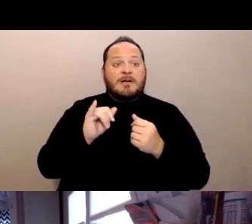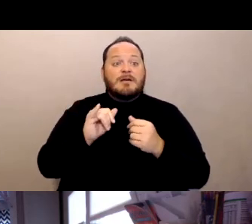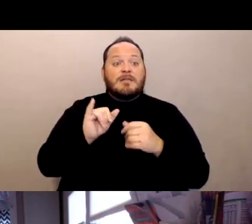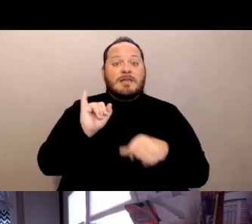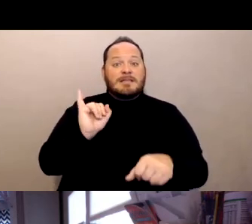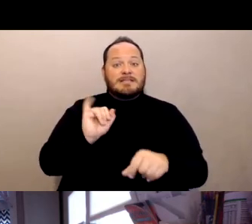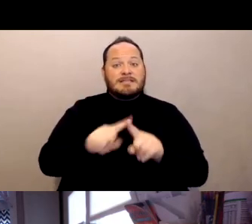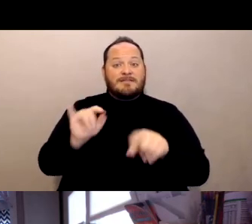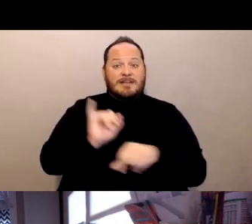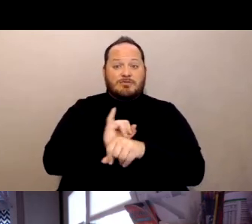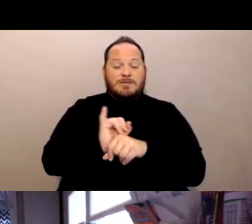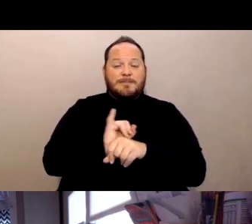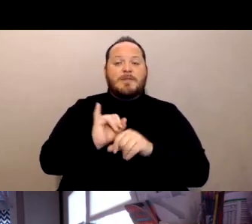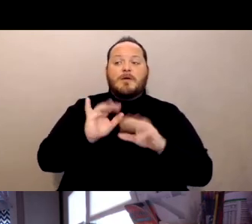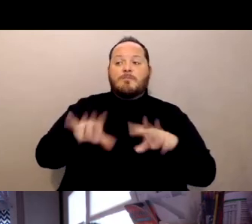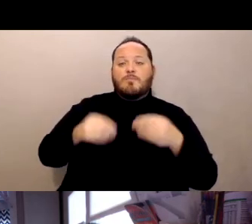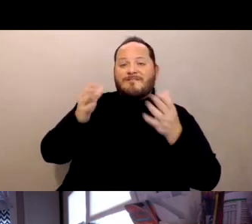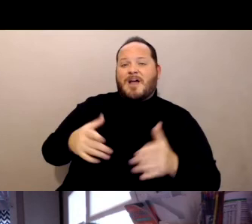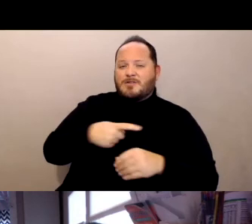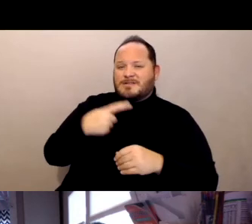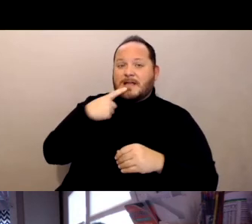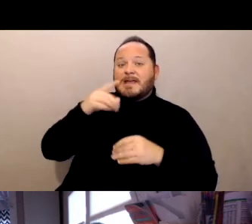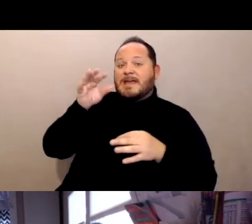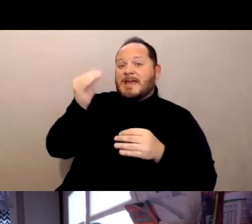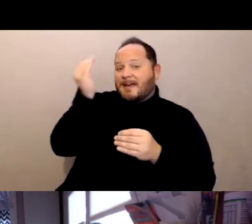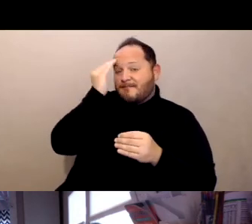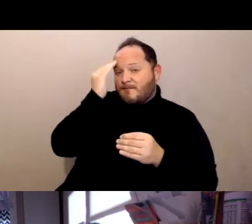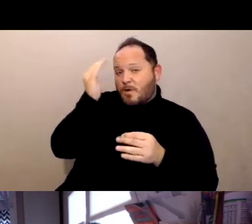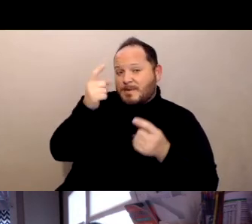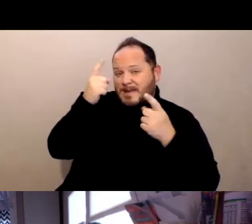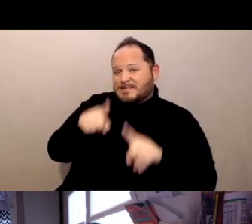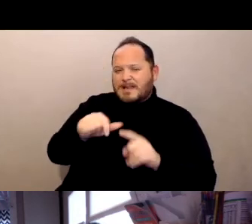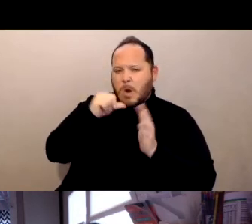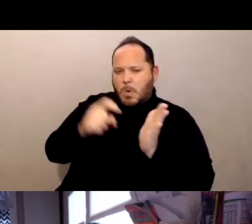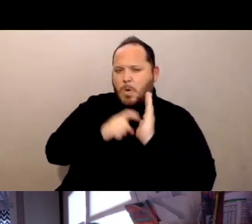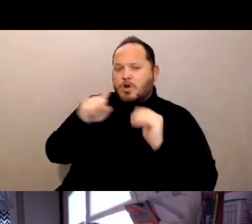informed consent was not required, only simple consent was required, and what does simple consent?